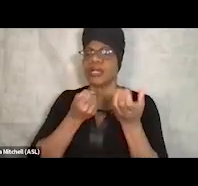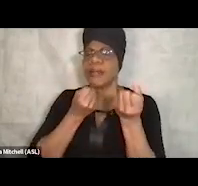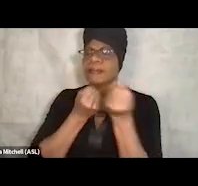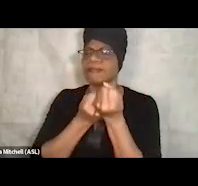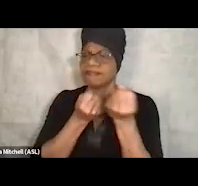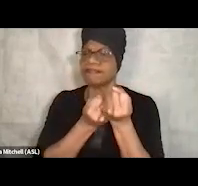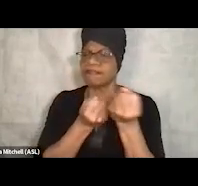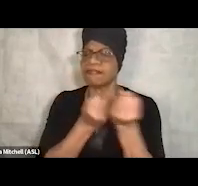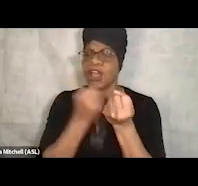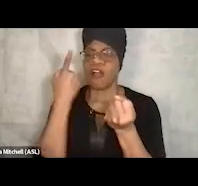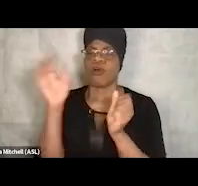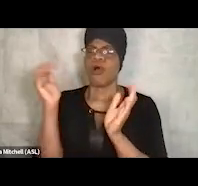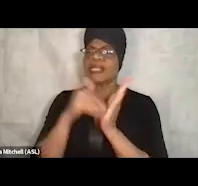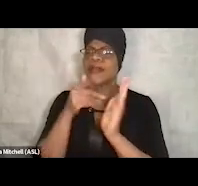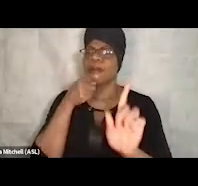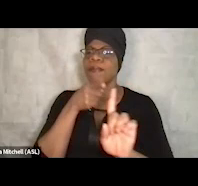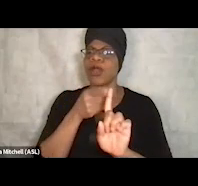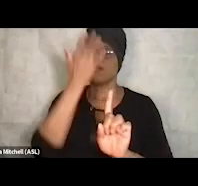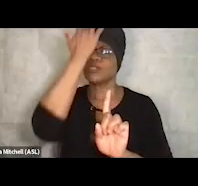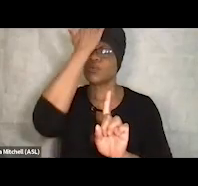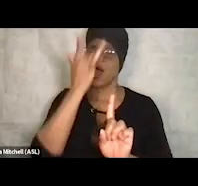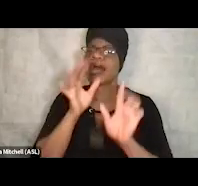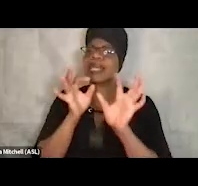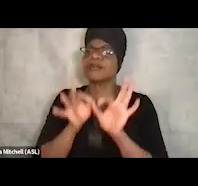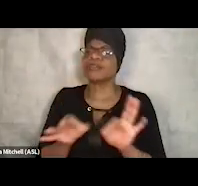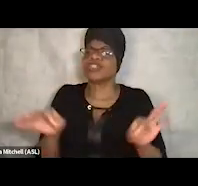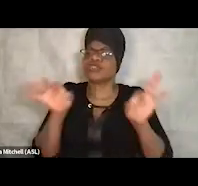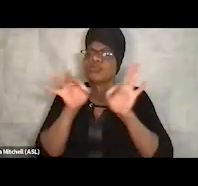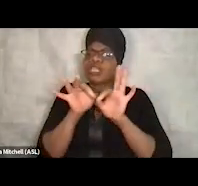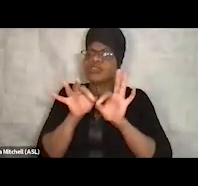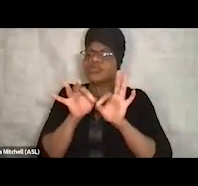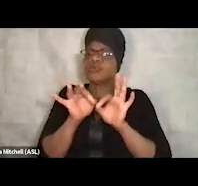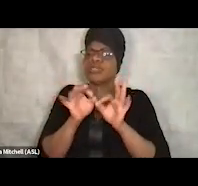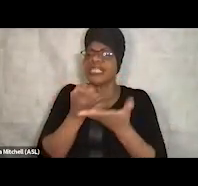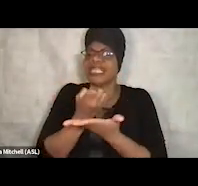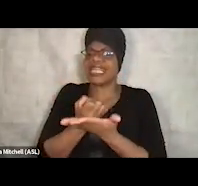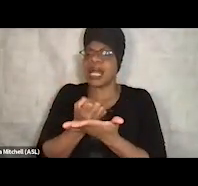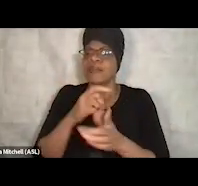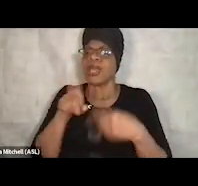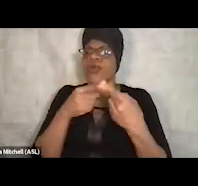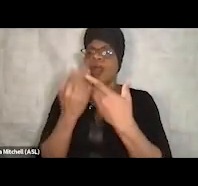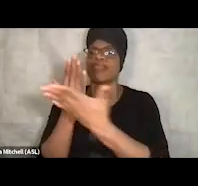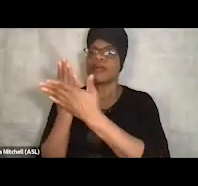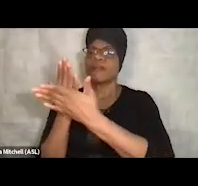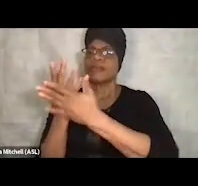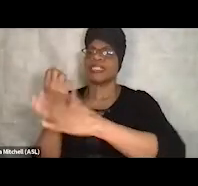because it was critical to their economy. When the prison left and we were really closing...